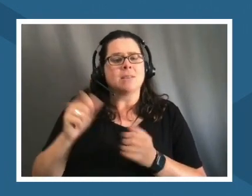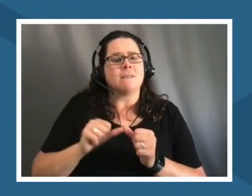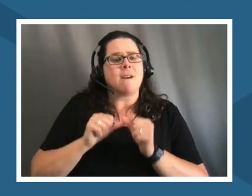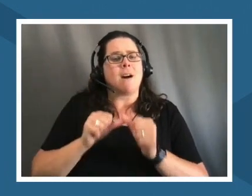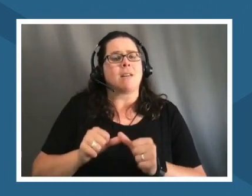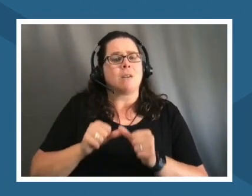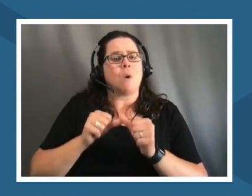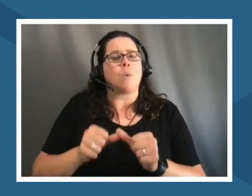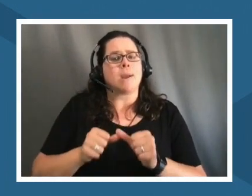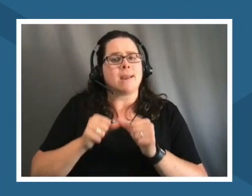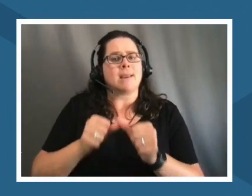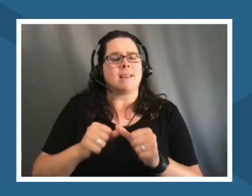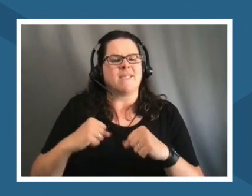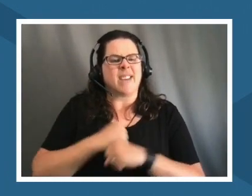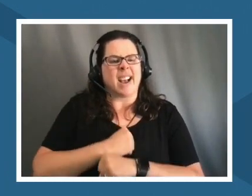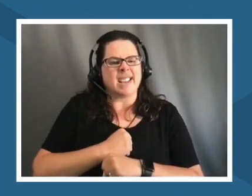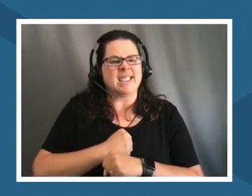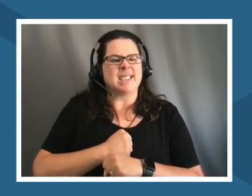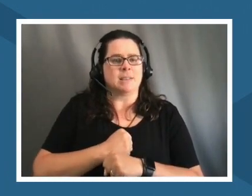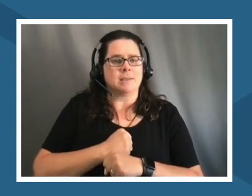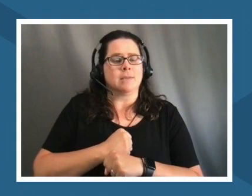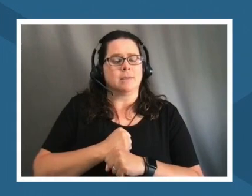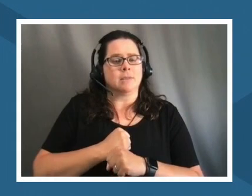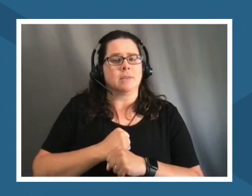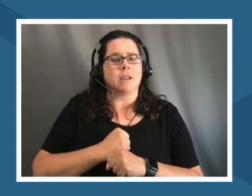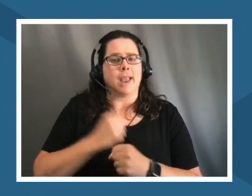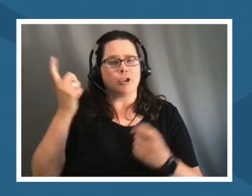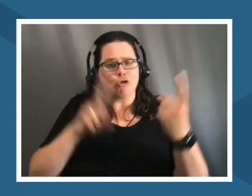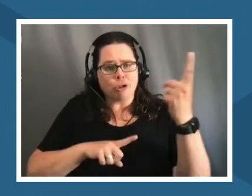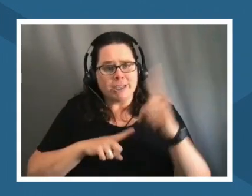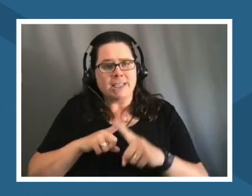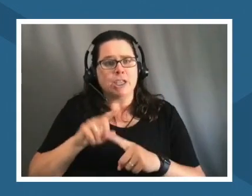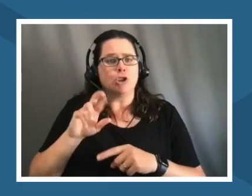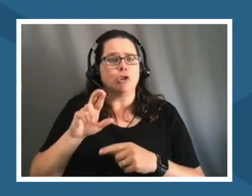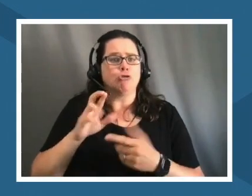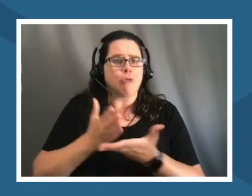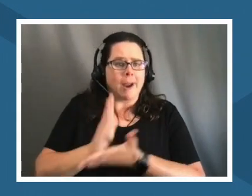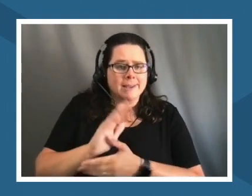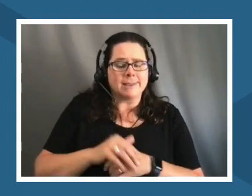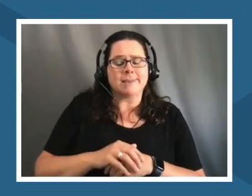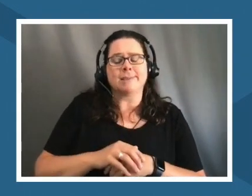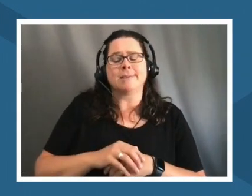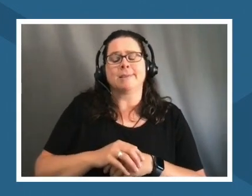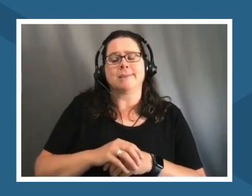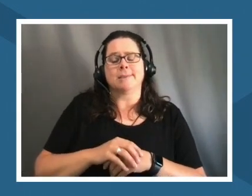fights and assertion of treaty rights and sovereignty of indigenous peoples